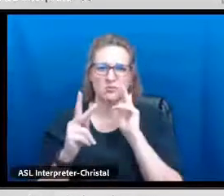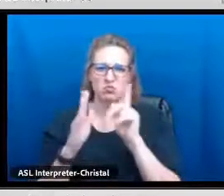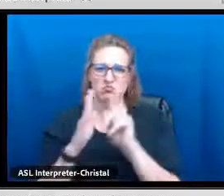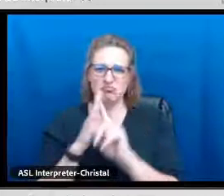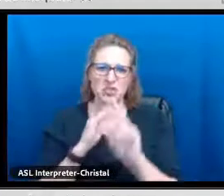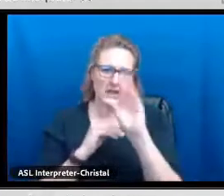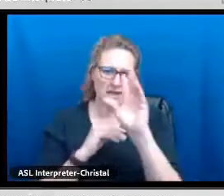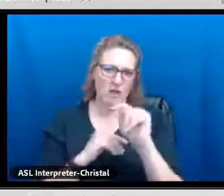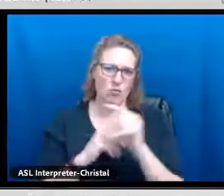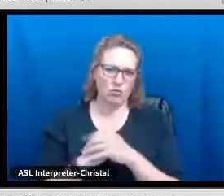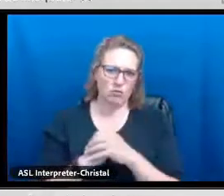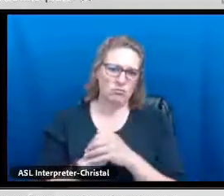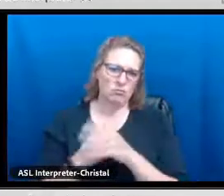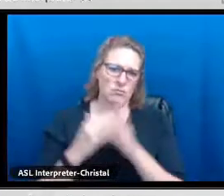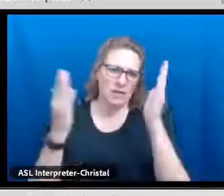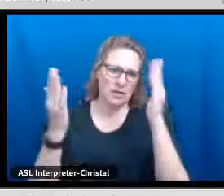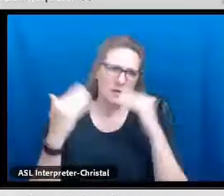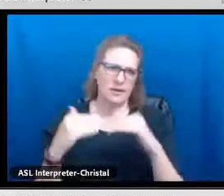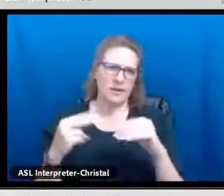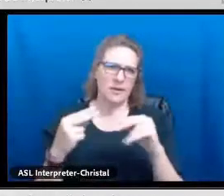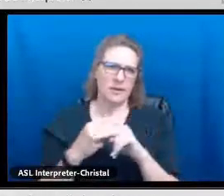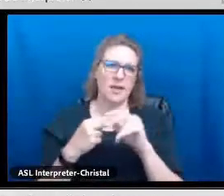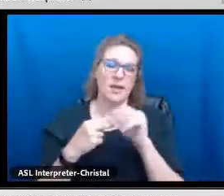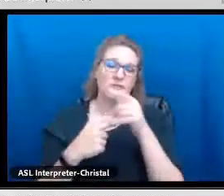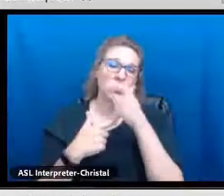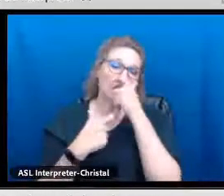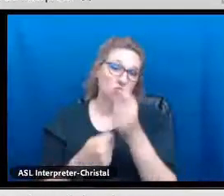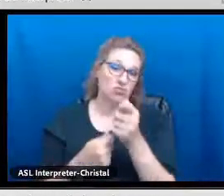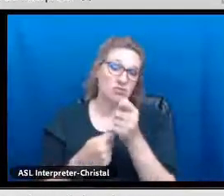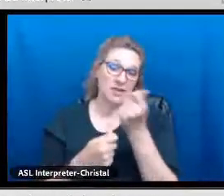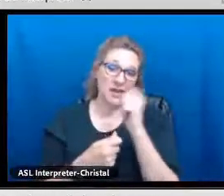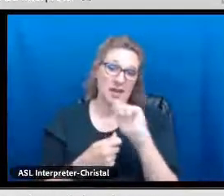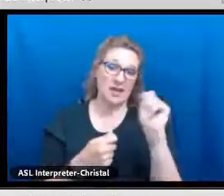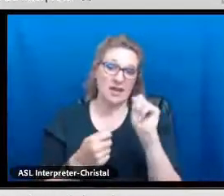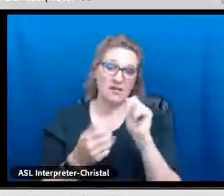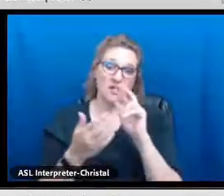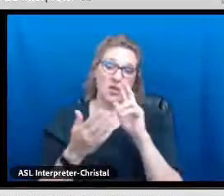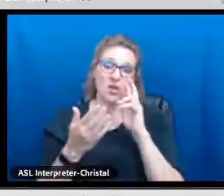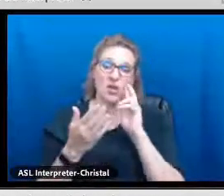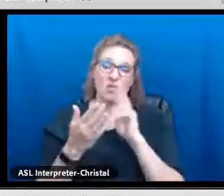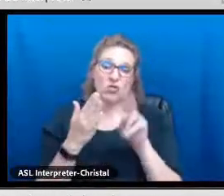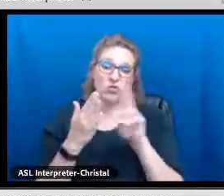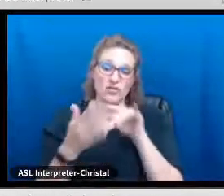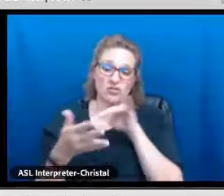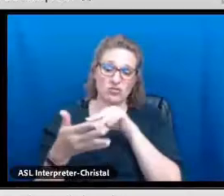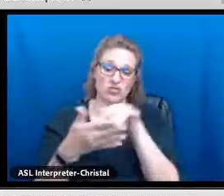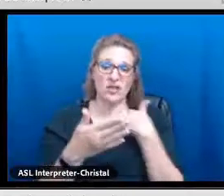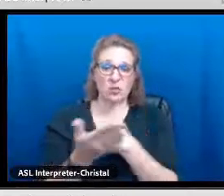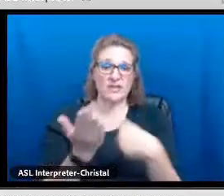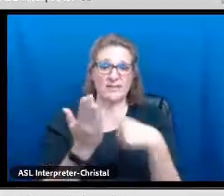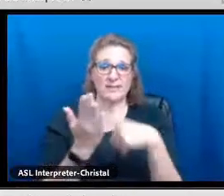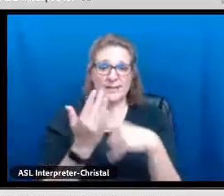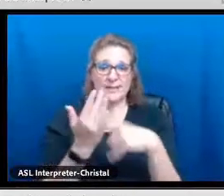published reports. We're always updating it with new stuff so it's always great to check it out. Next slide.